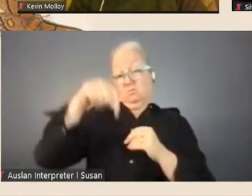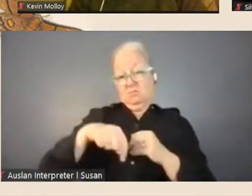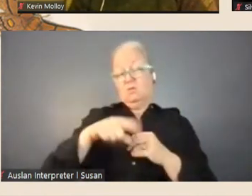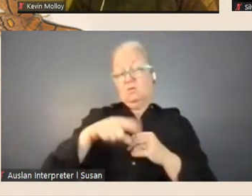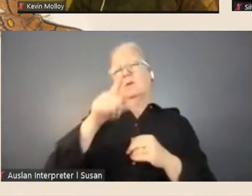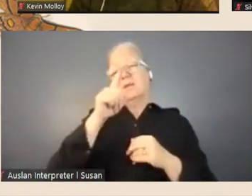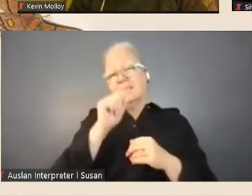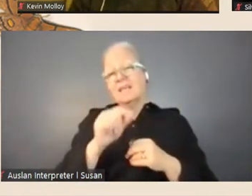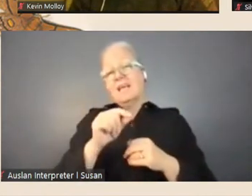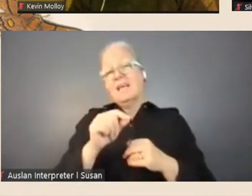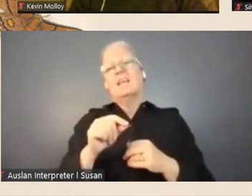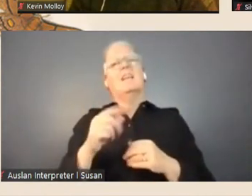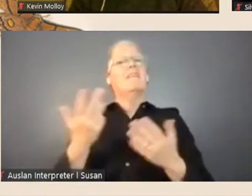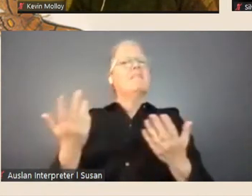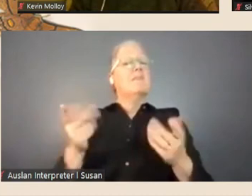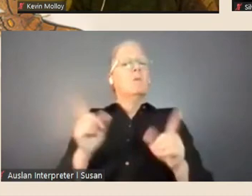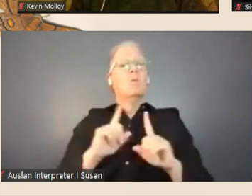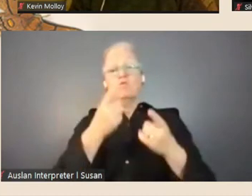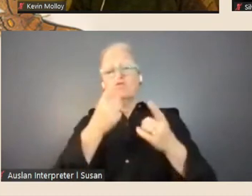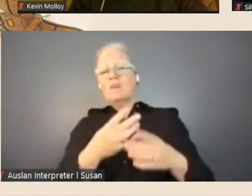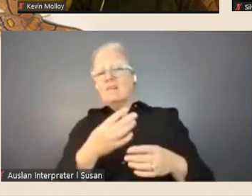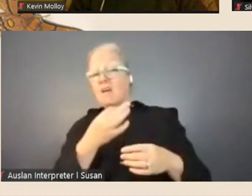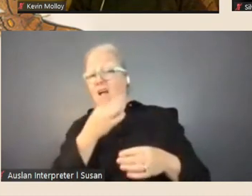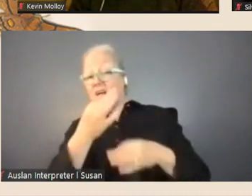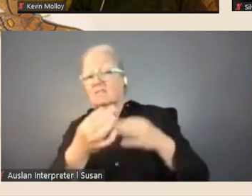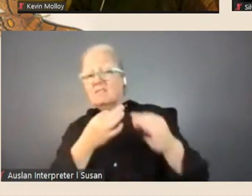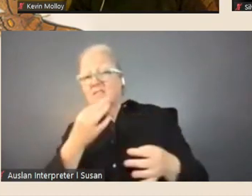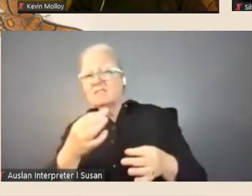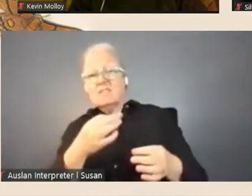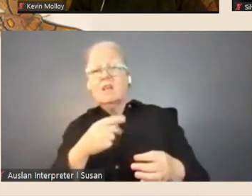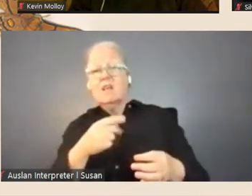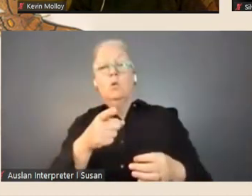already been asked, if they're ones that you would love to have answered.